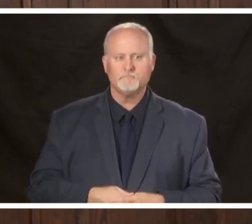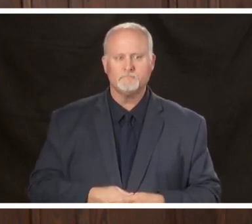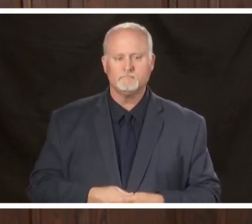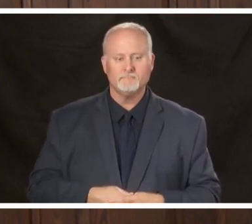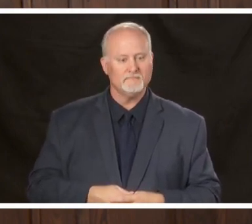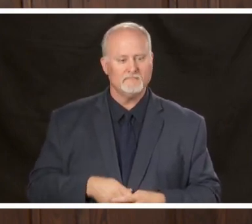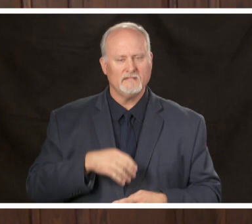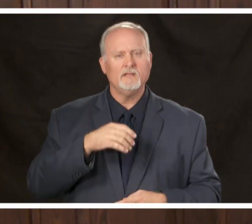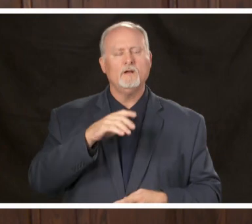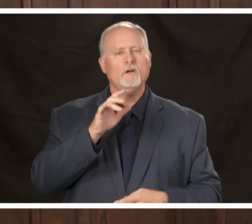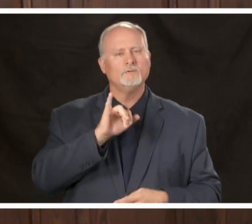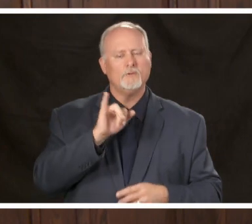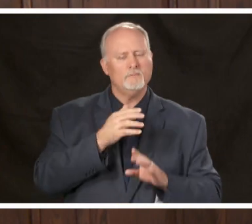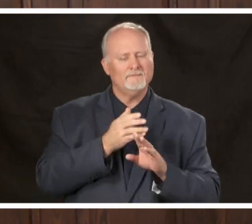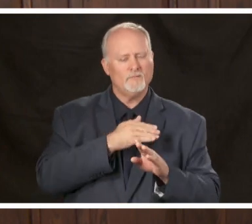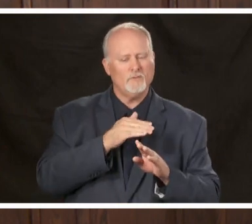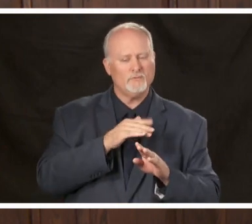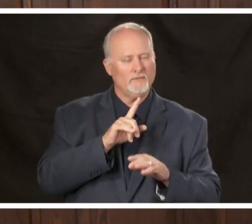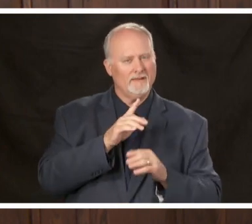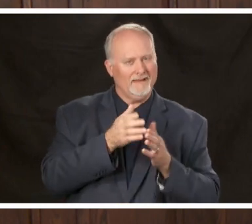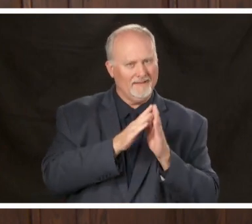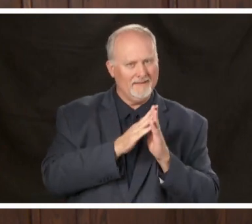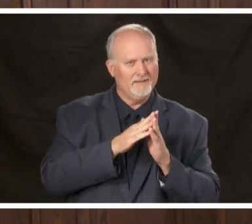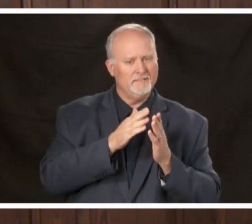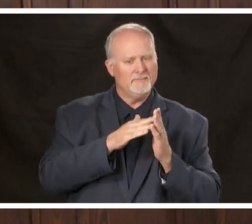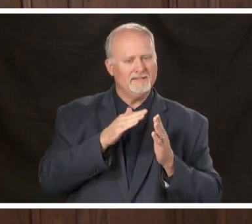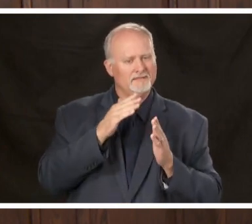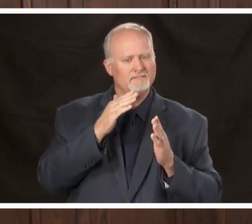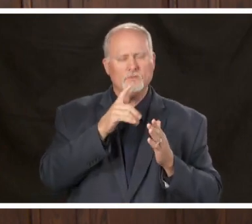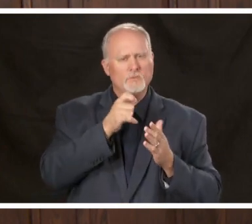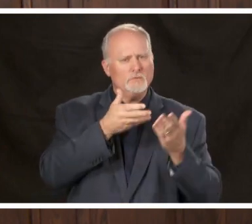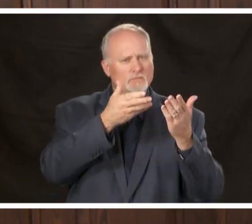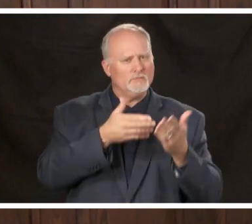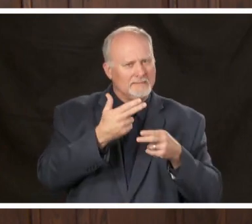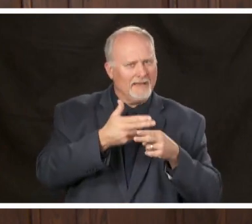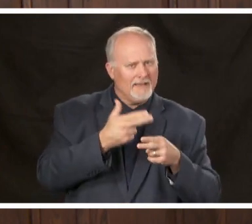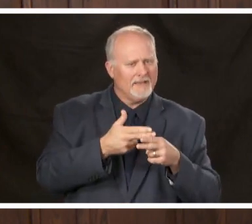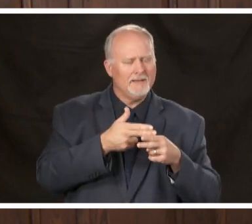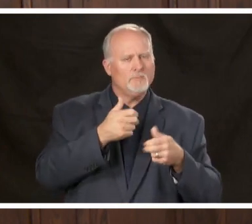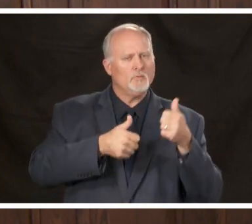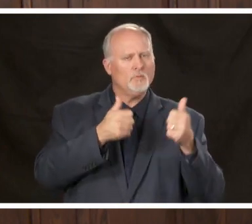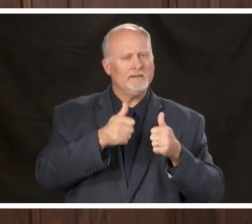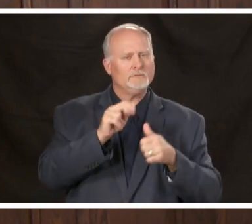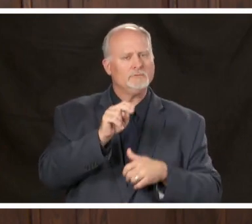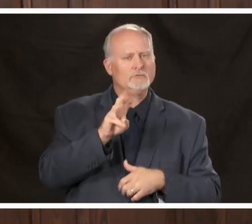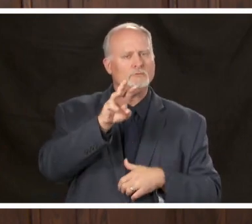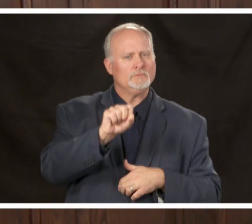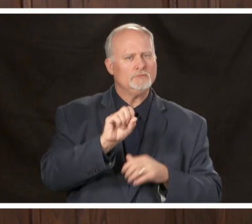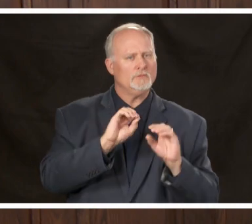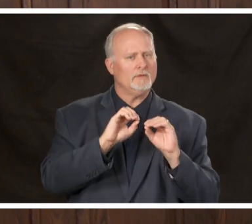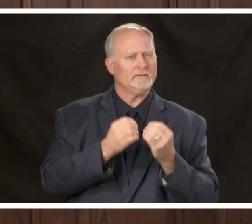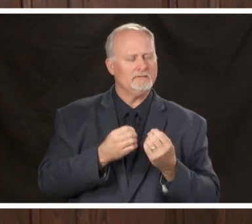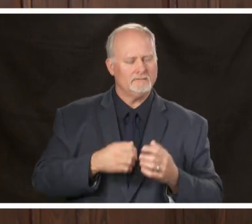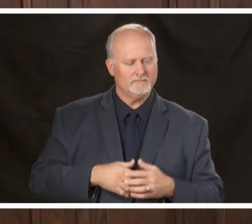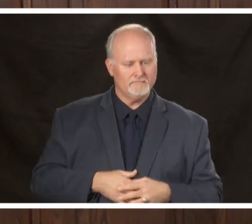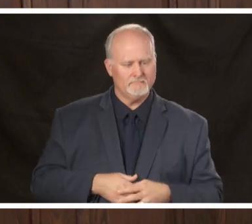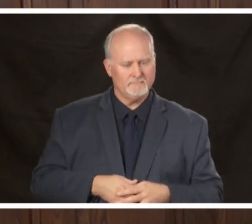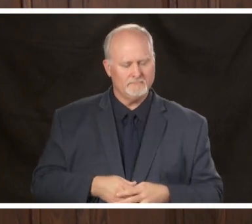don't mind also before you ask your question please identify yourself and the news organization that you represent